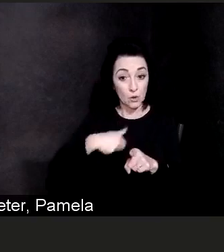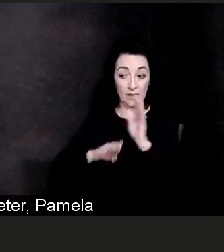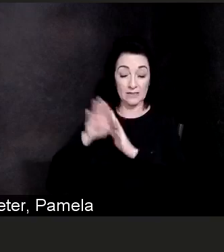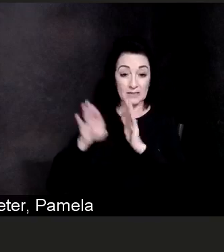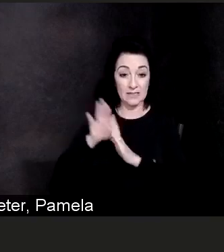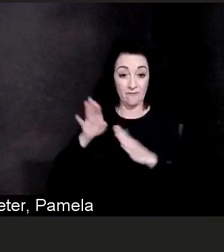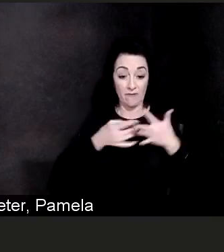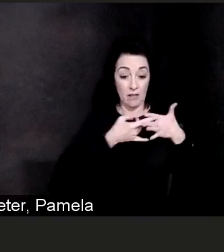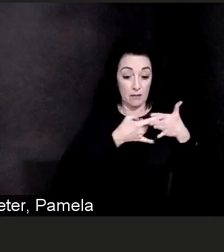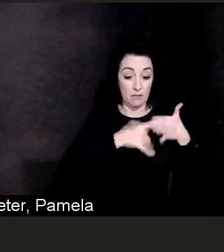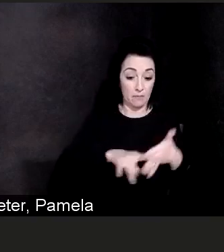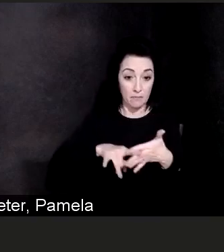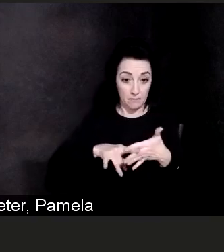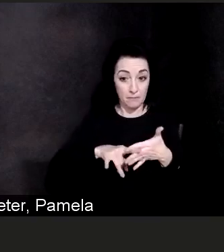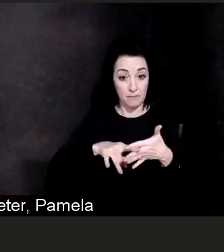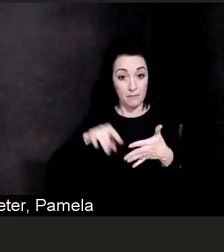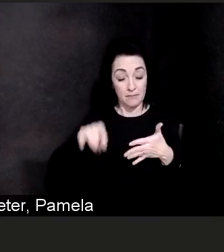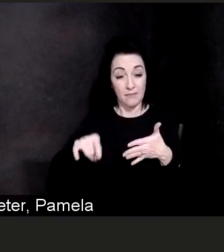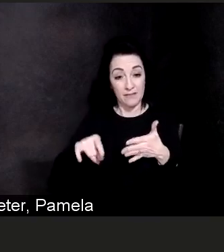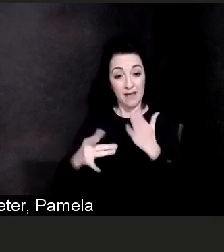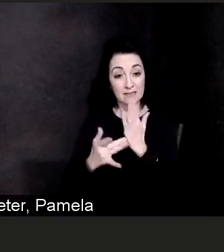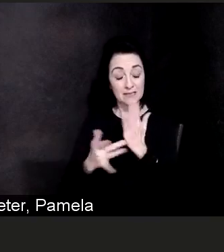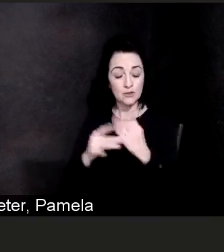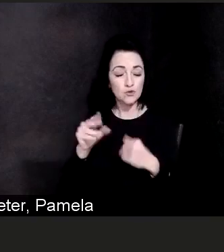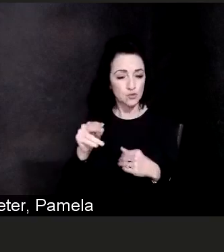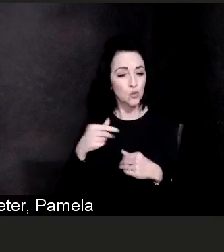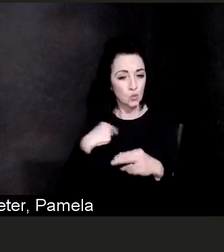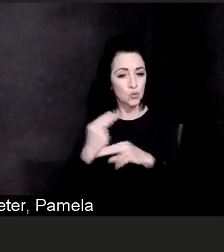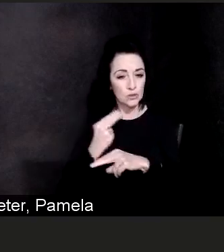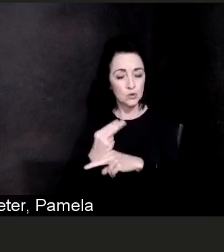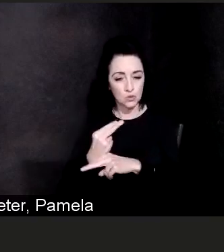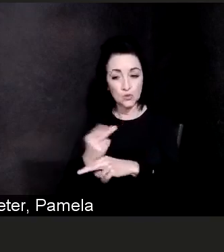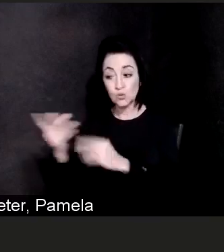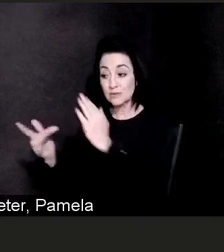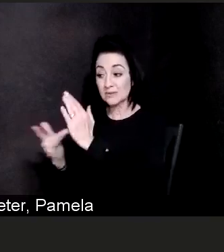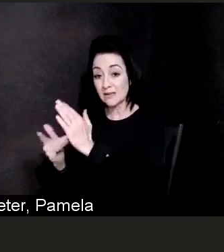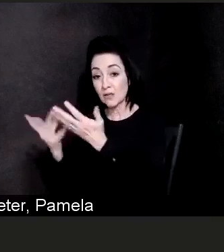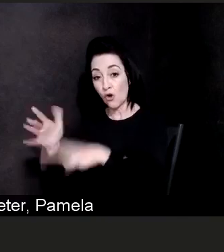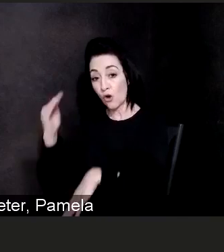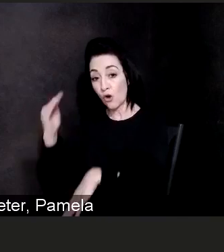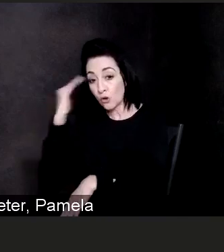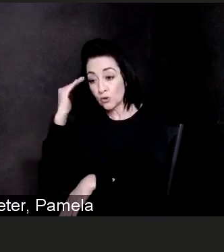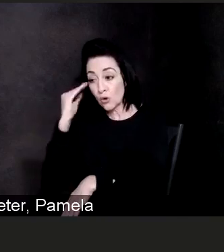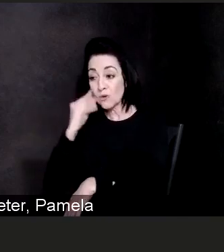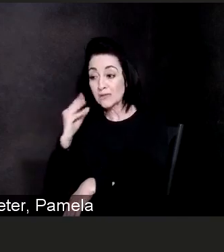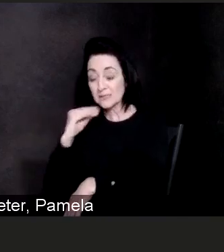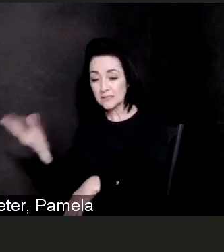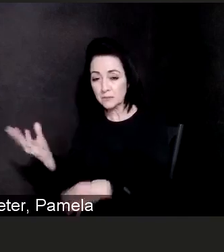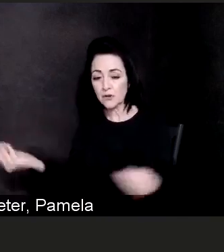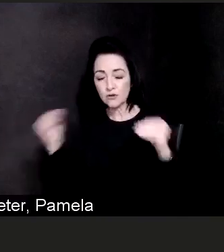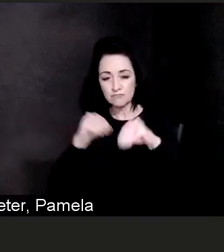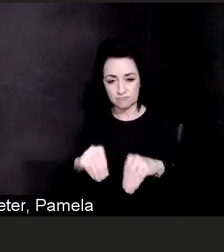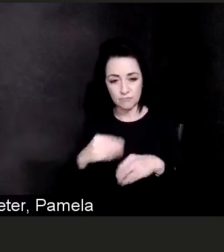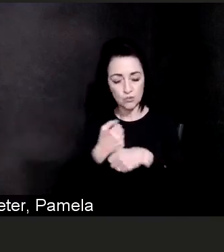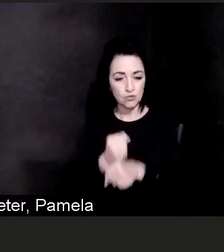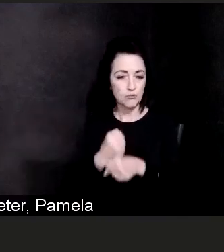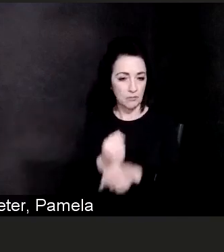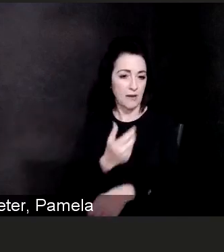underneath something called an Emergency Use Authorization we have the Pfizer vaccine and Pfizer joined forces